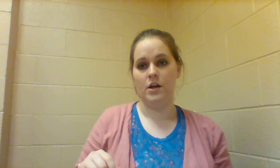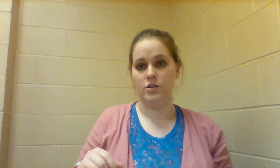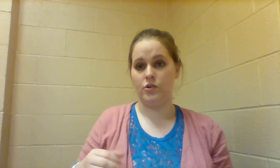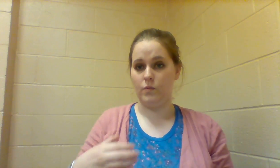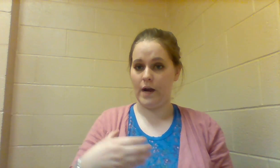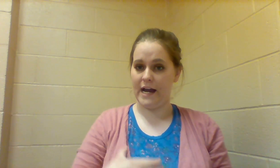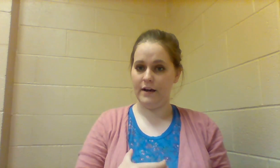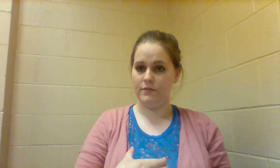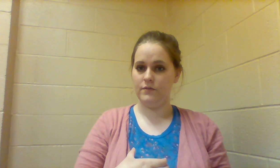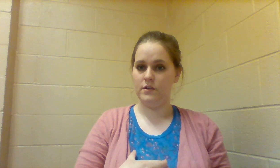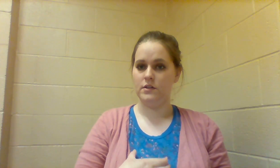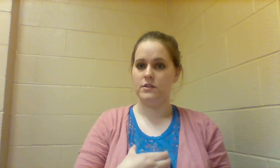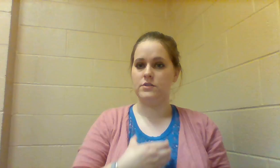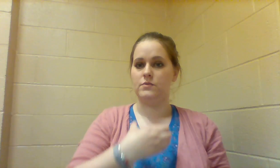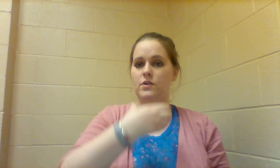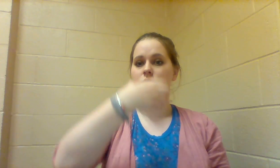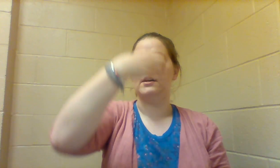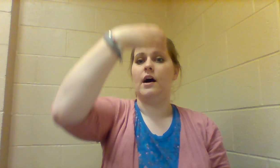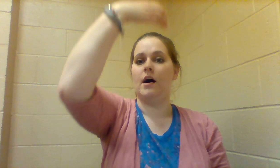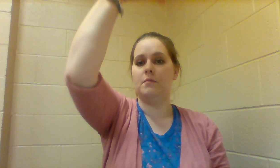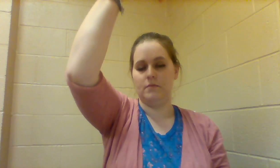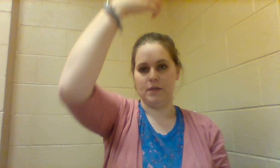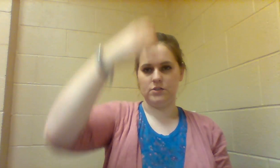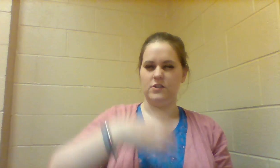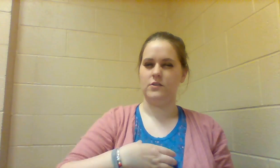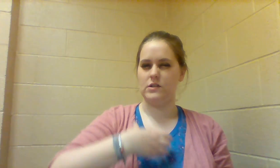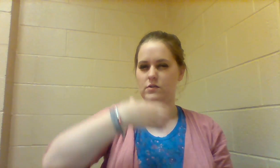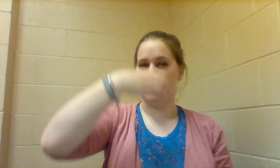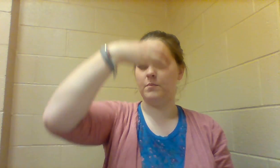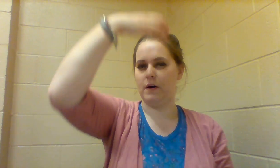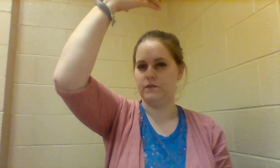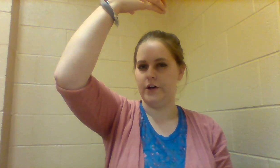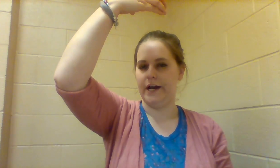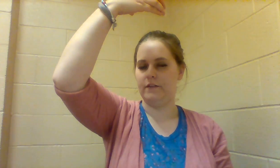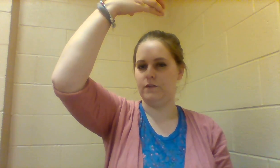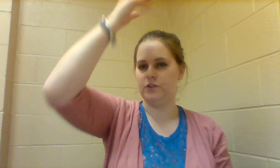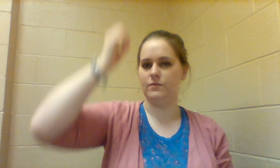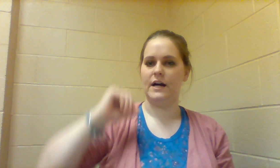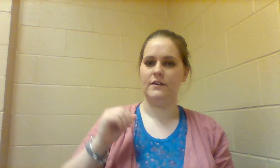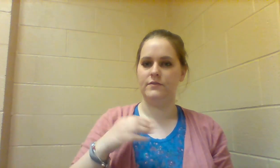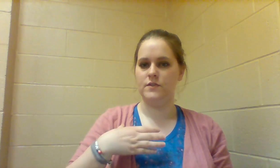GIRAFFE so it goes up, make sure you go above your head for GIRAFFE